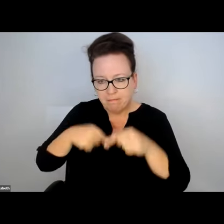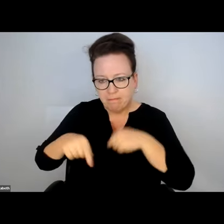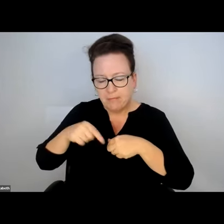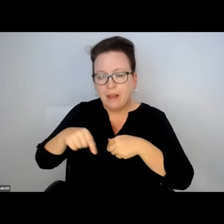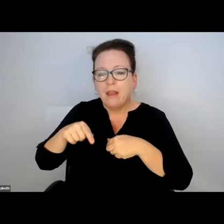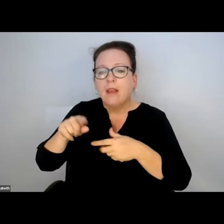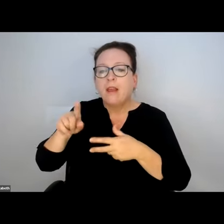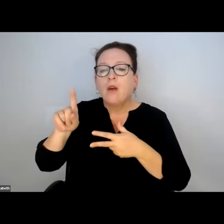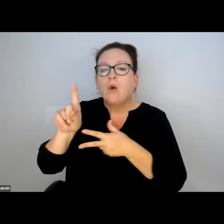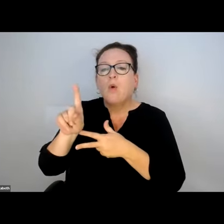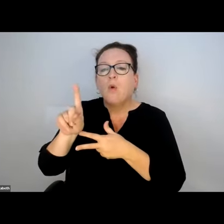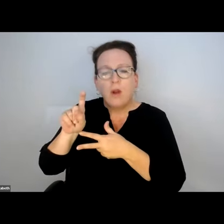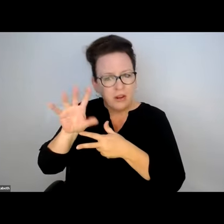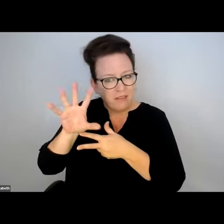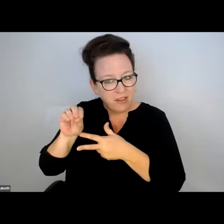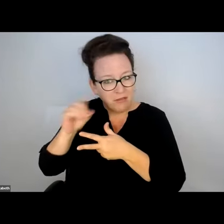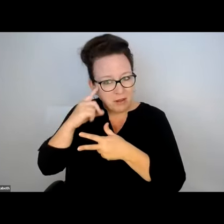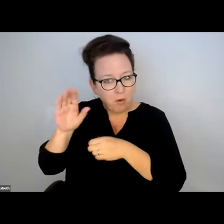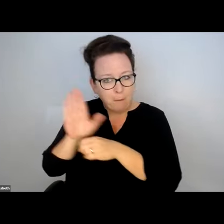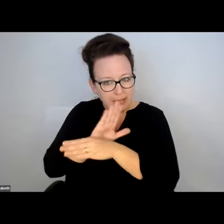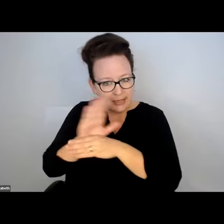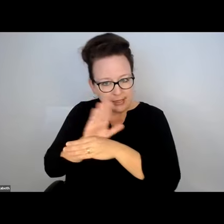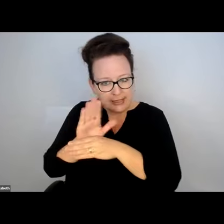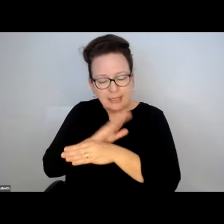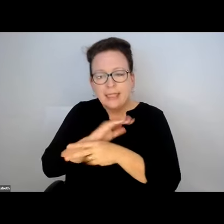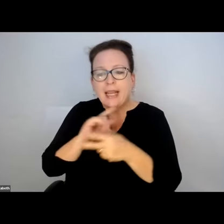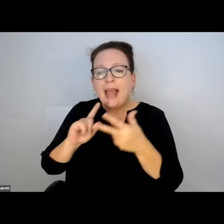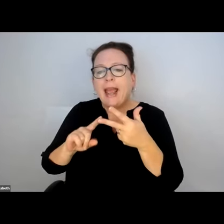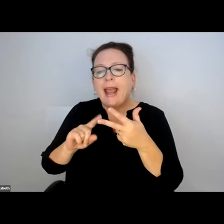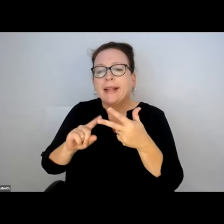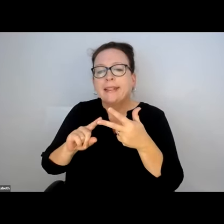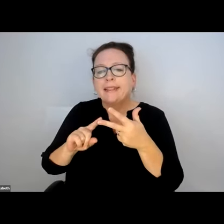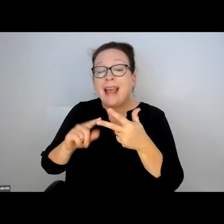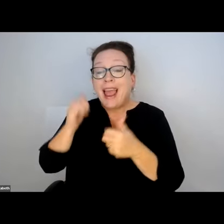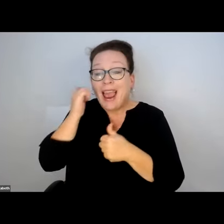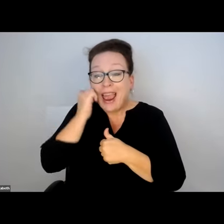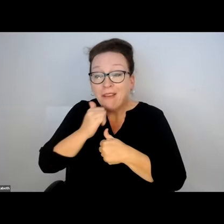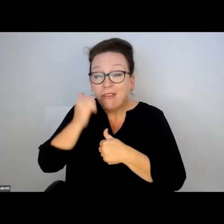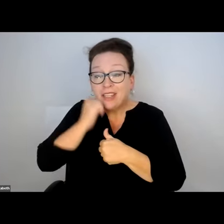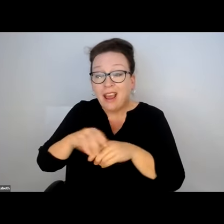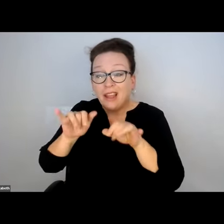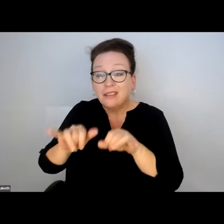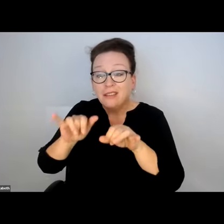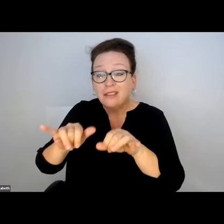AND $100 FOR -- I'M SORRY. $150, I WANT TO SAY FOR COMMERCIAL.